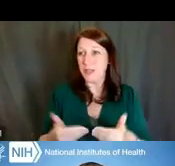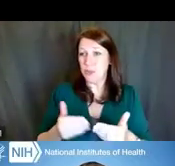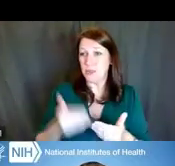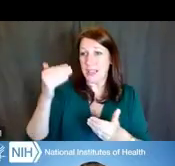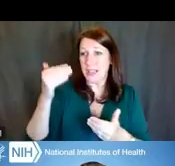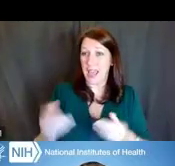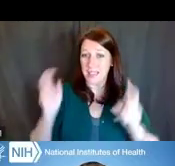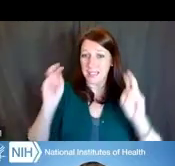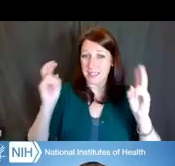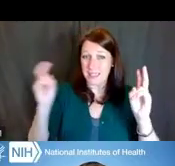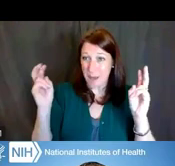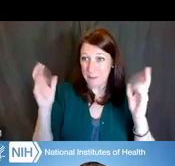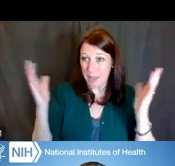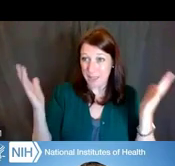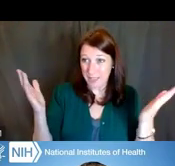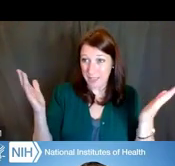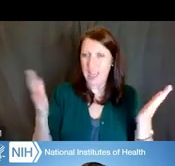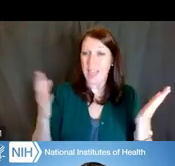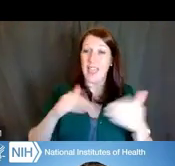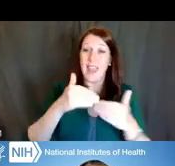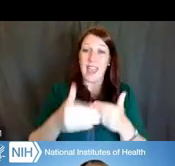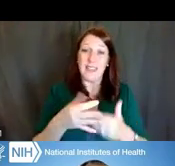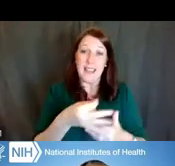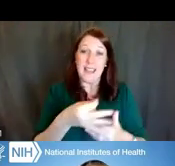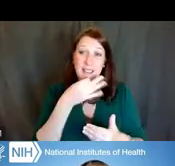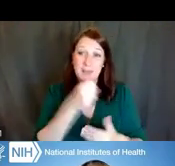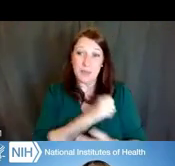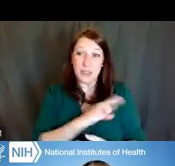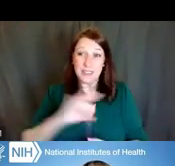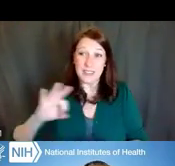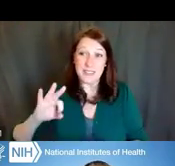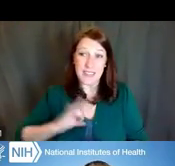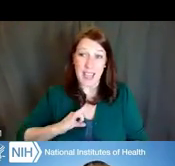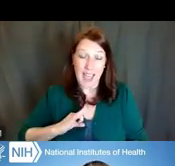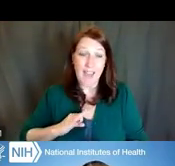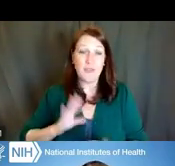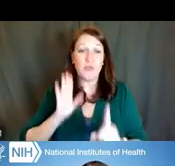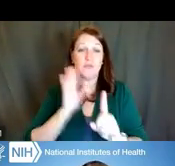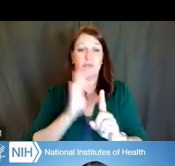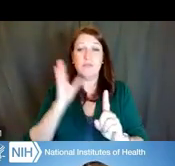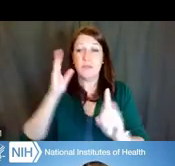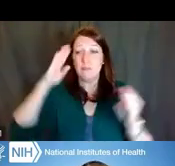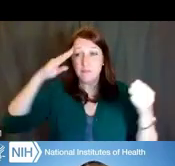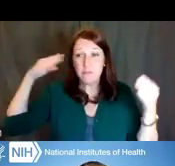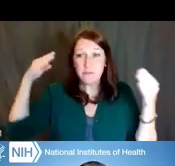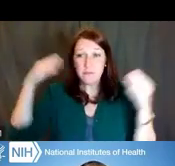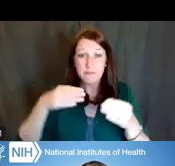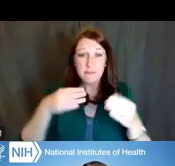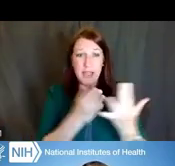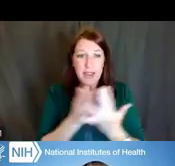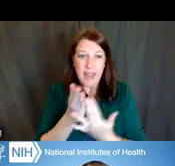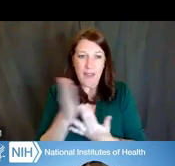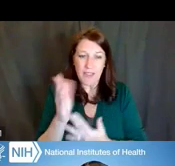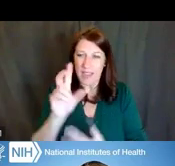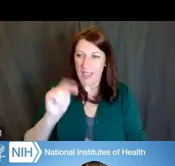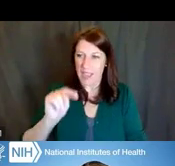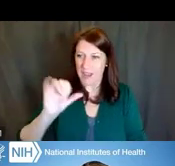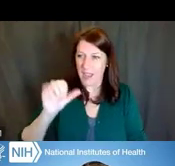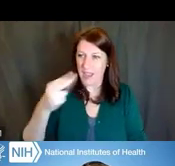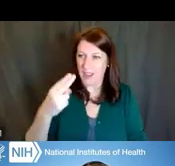and our next expert staff. So this presentation will focus on navigating NIH diversity programs.